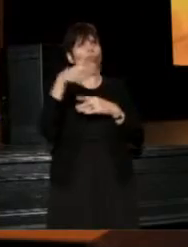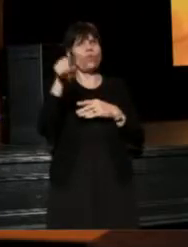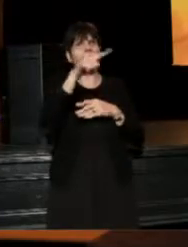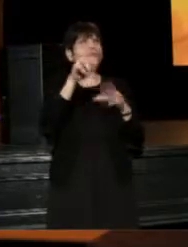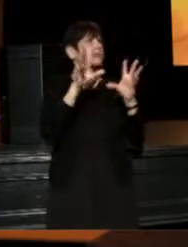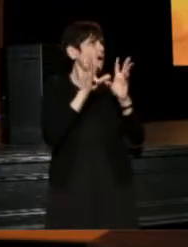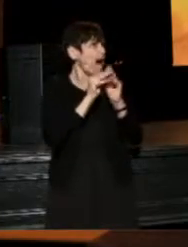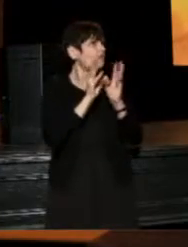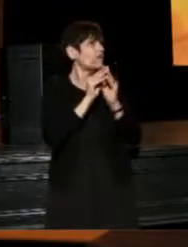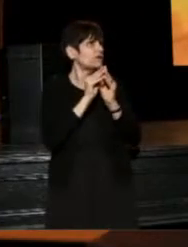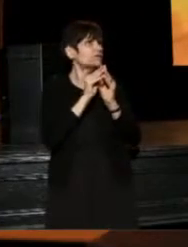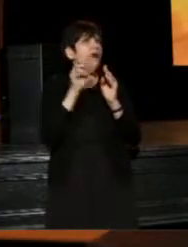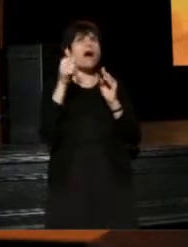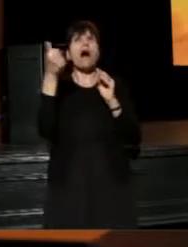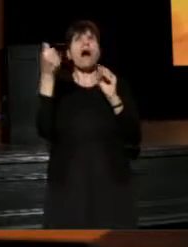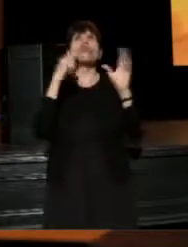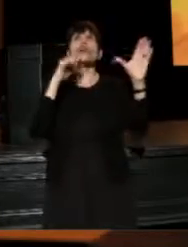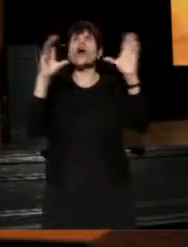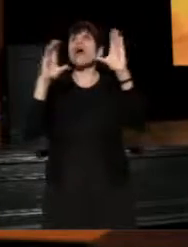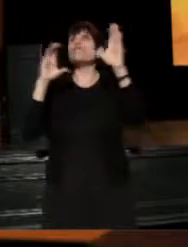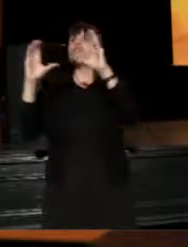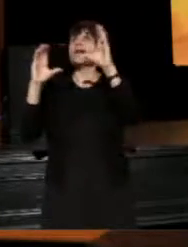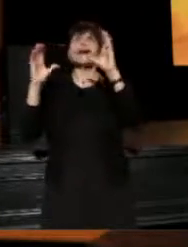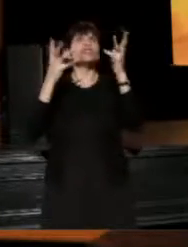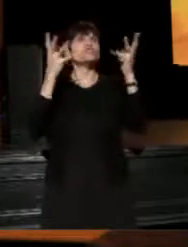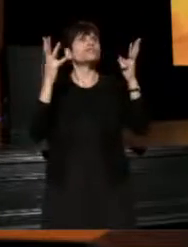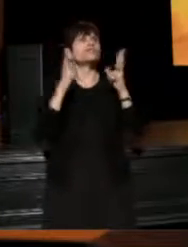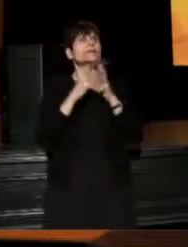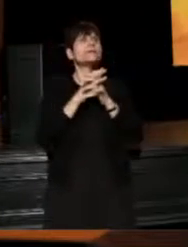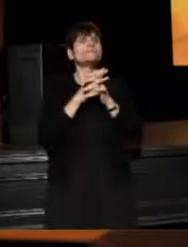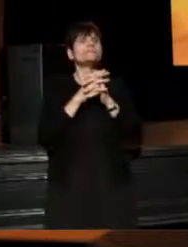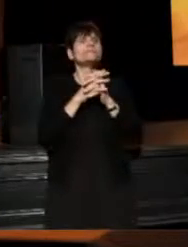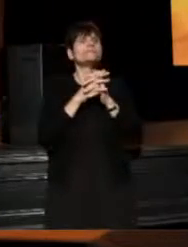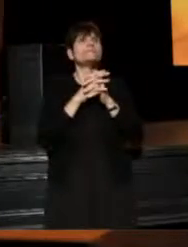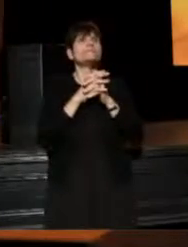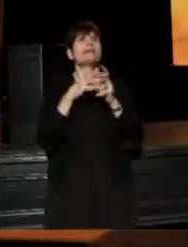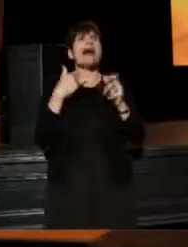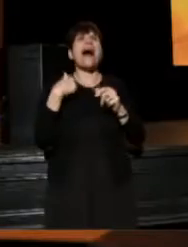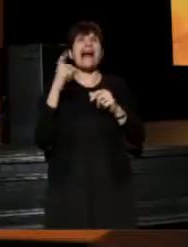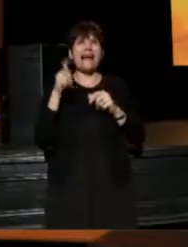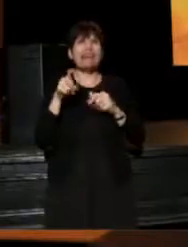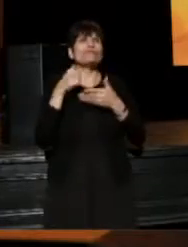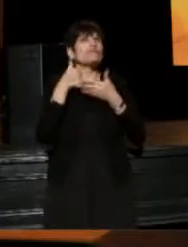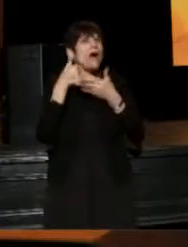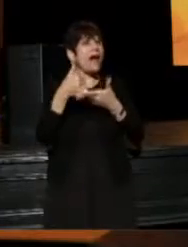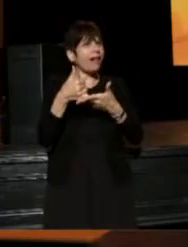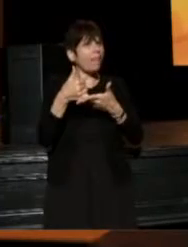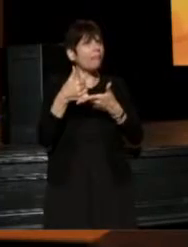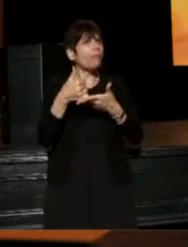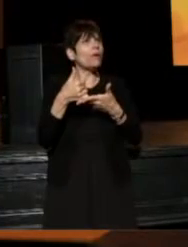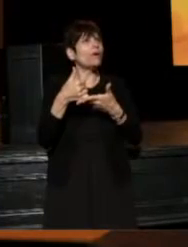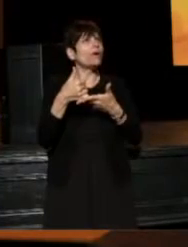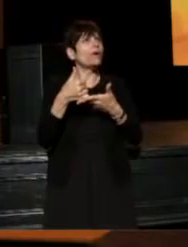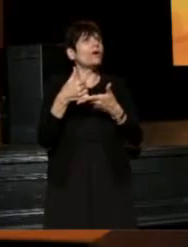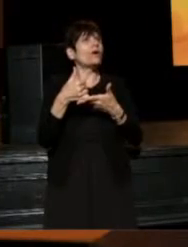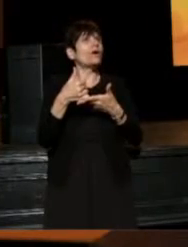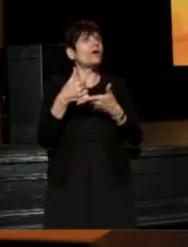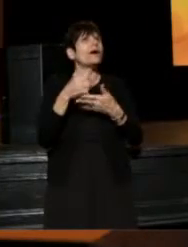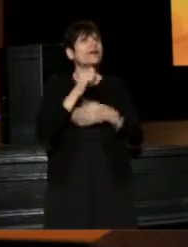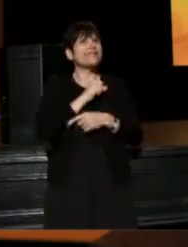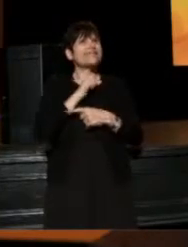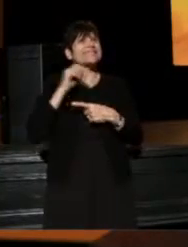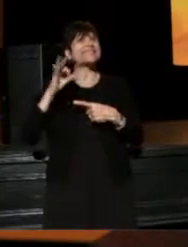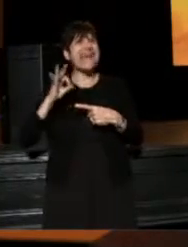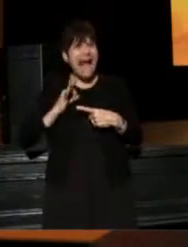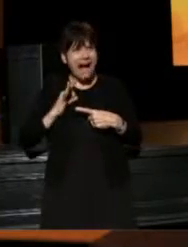and other conversations, is that I have to help the staff of the theater